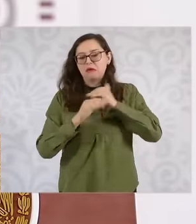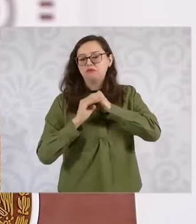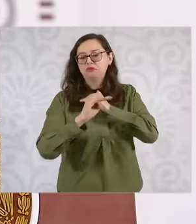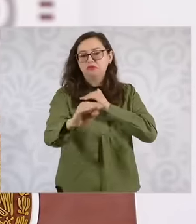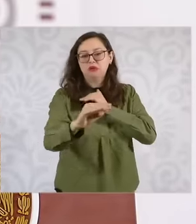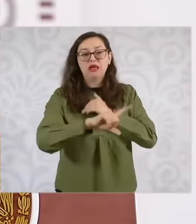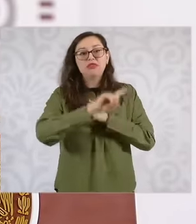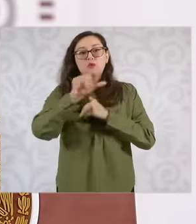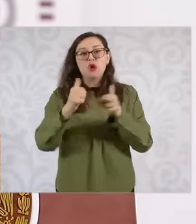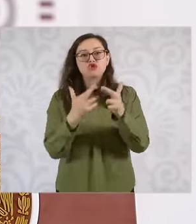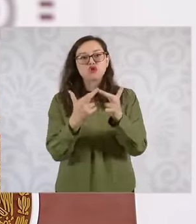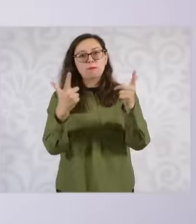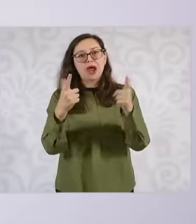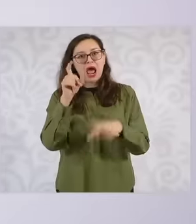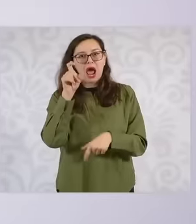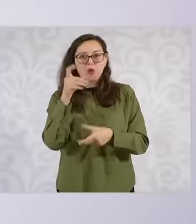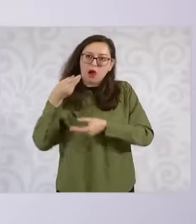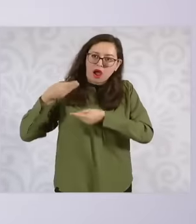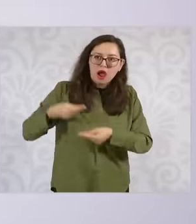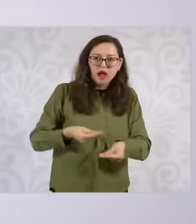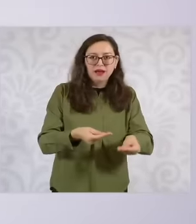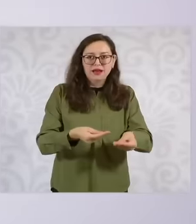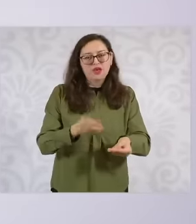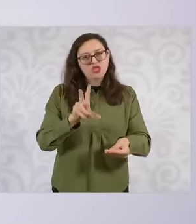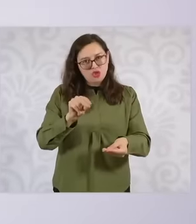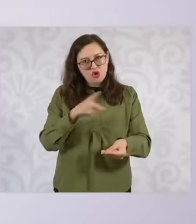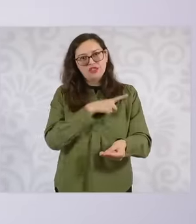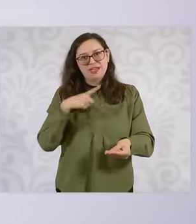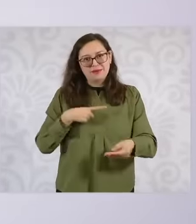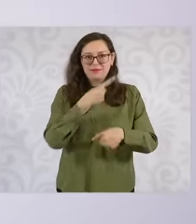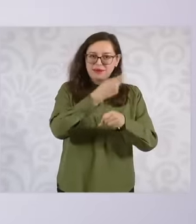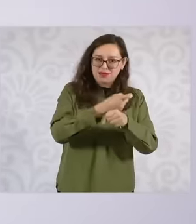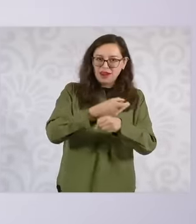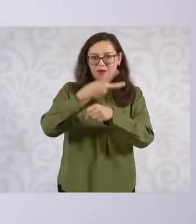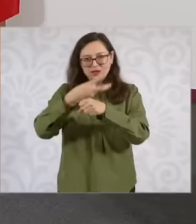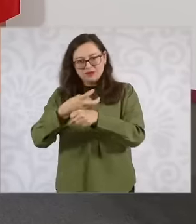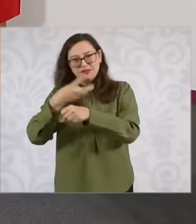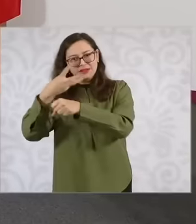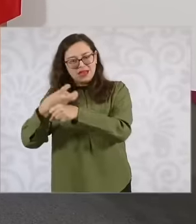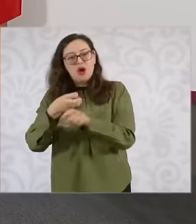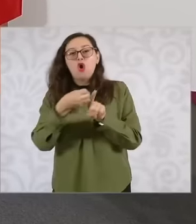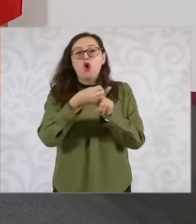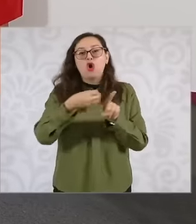then the other and the idea is that the funds are pooled, that is, the municipality puts in a part